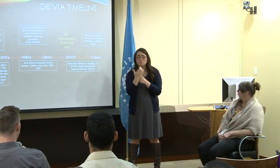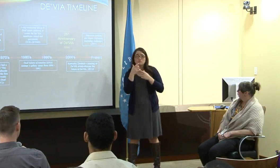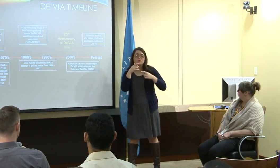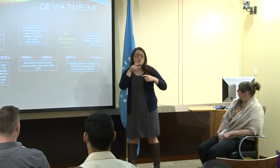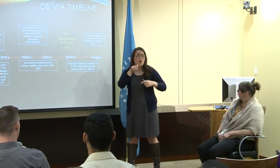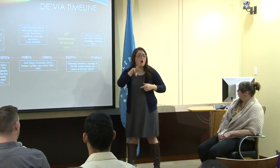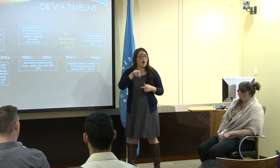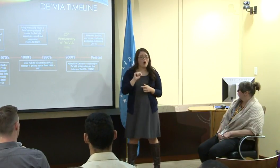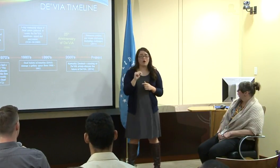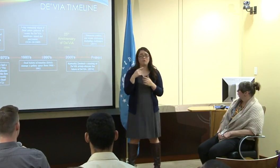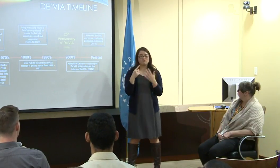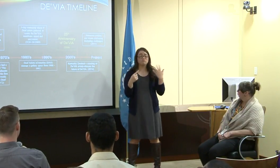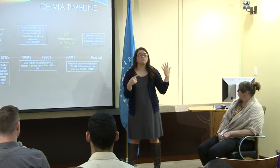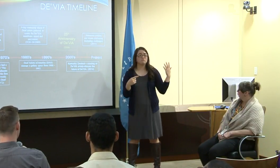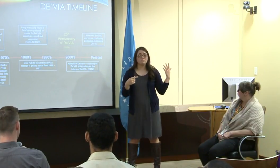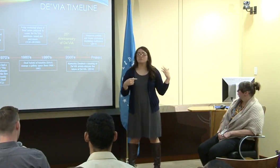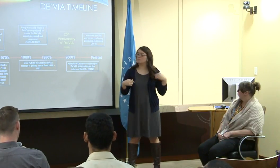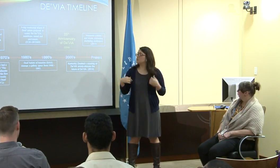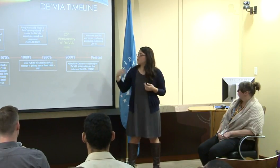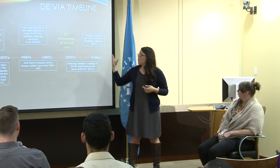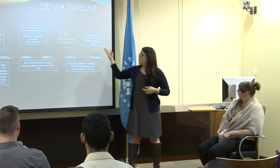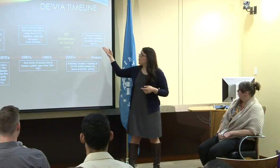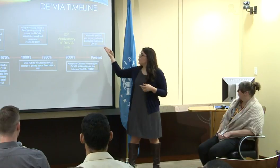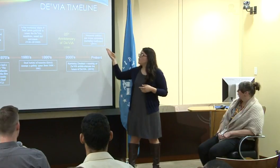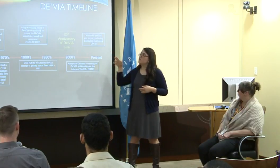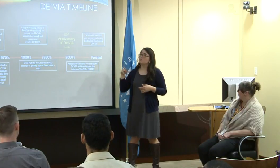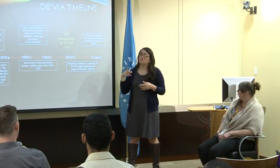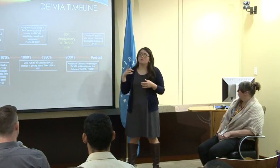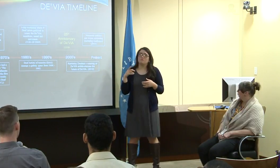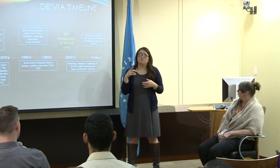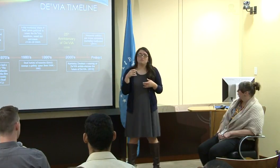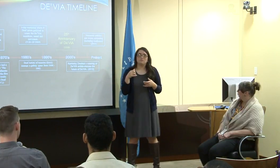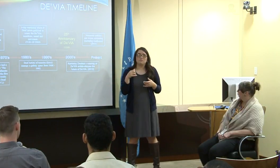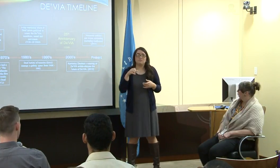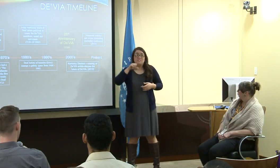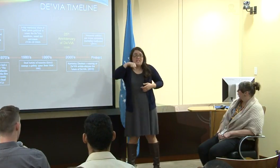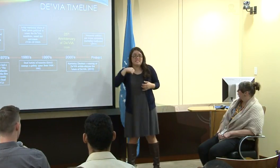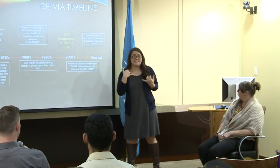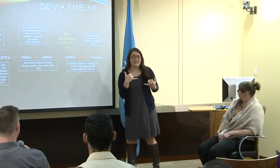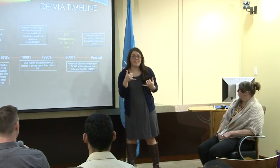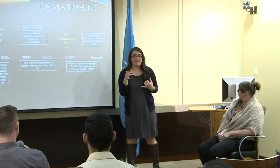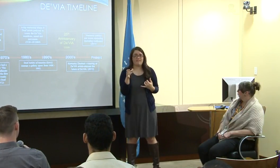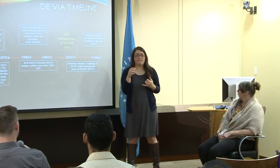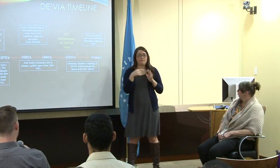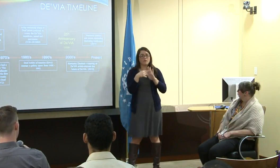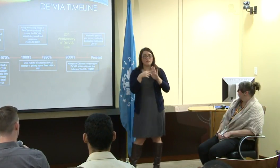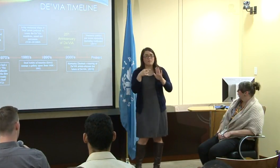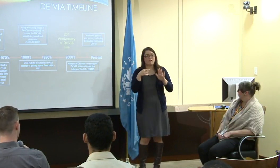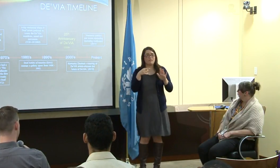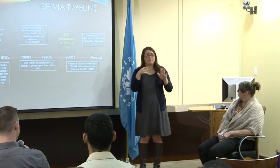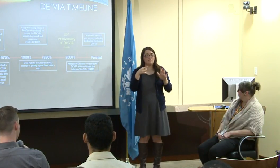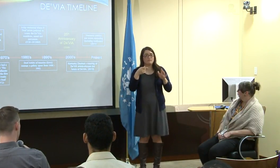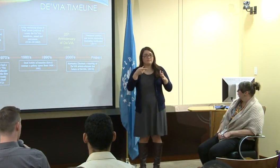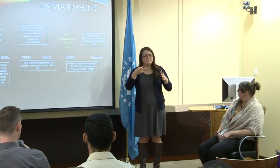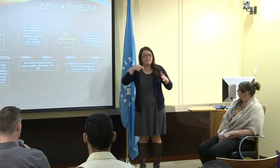And this is where it continued to grow into numerous other events and continued to celebrate the culture.